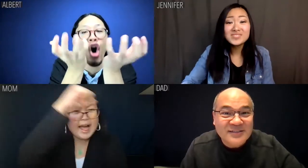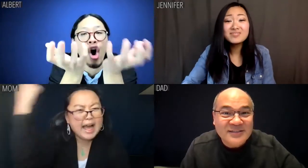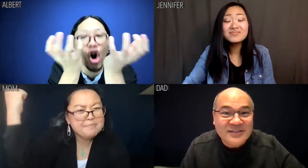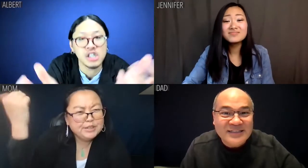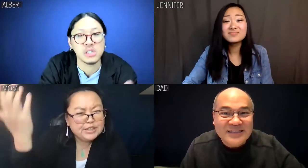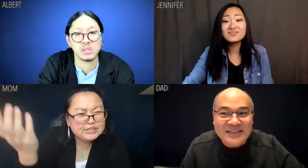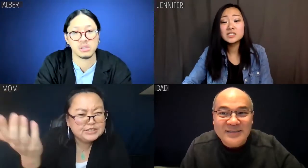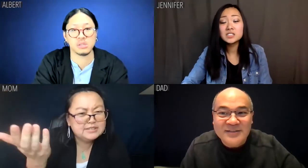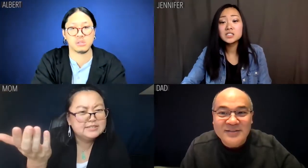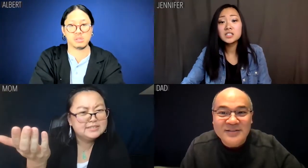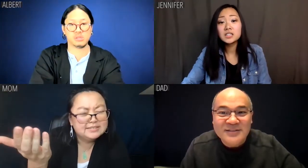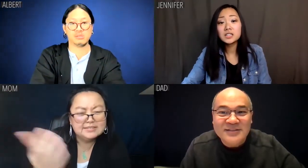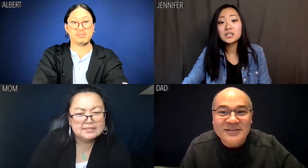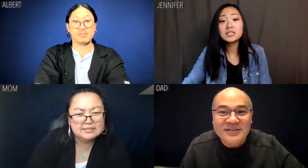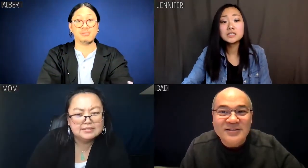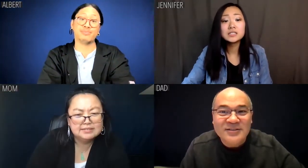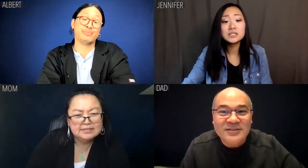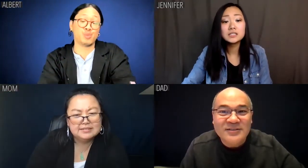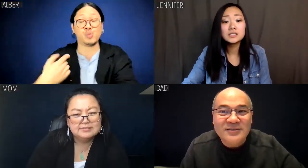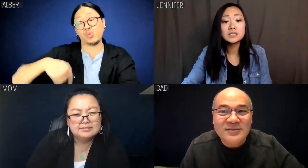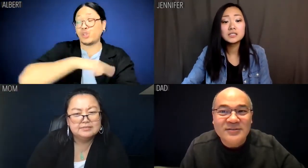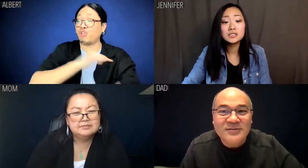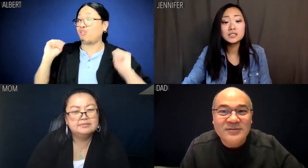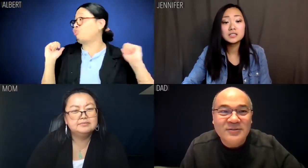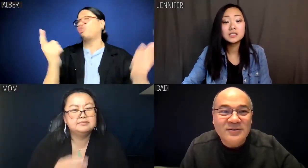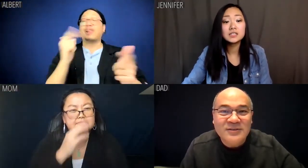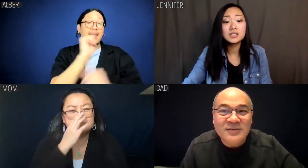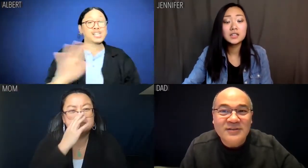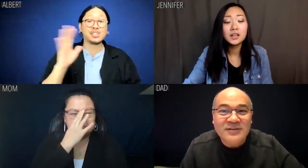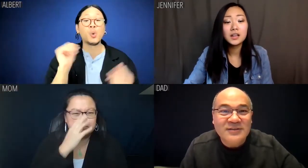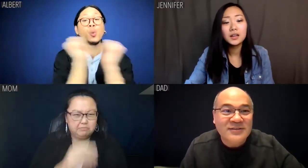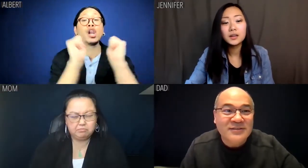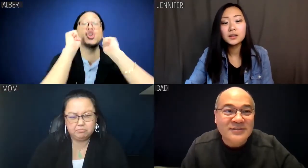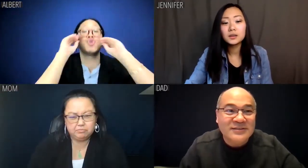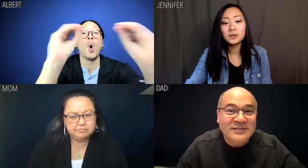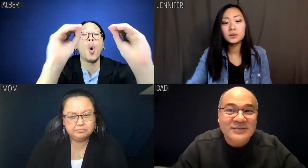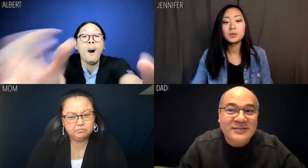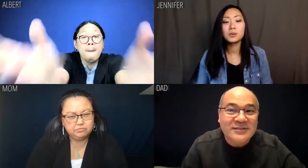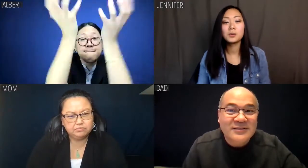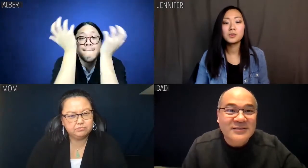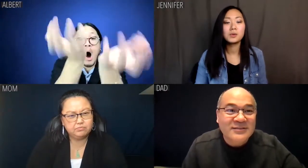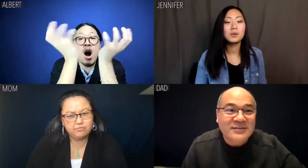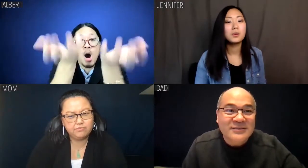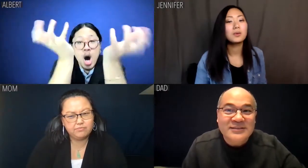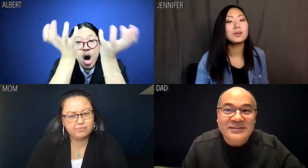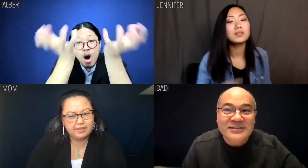Mom: Albert! Albert: We're all of us dickless Asians.